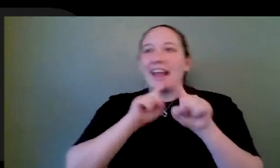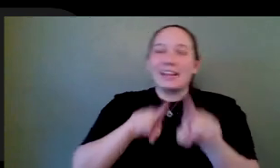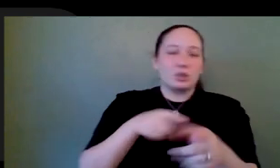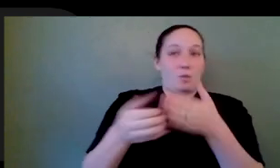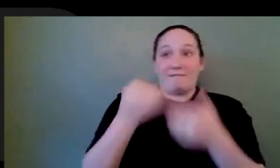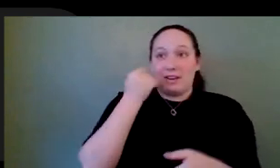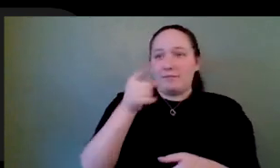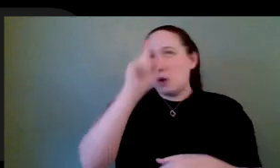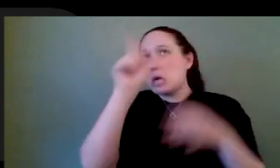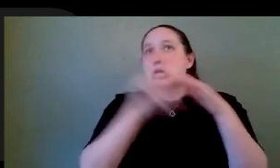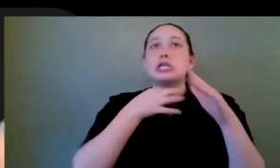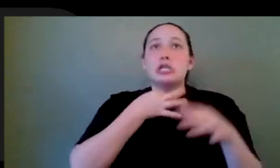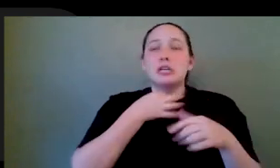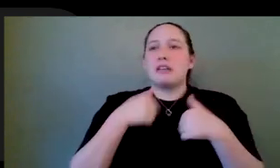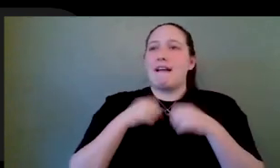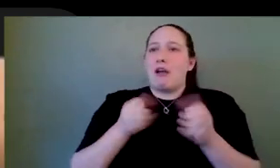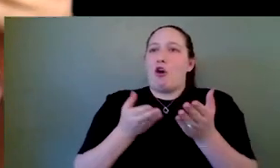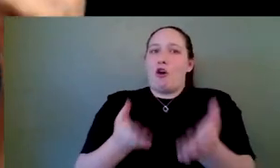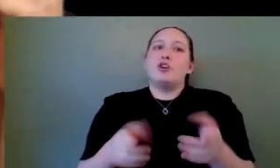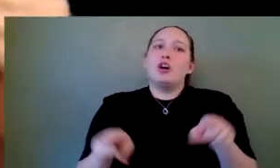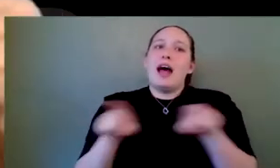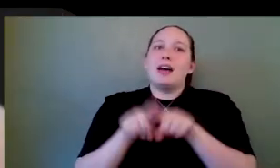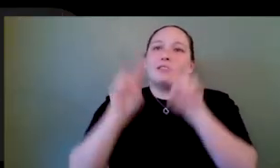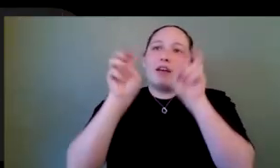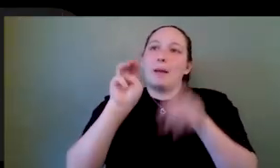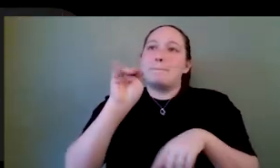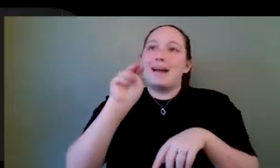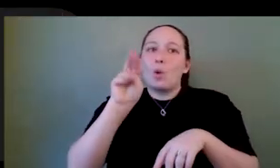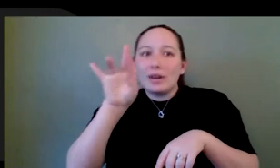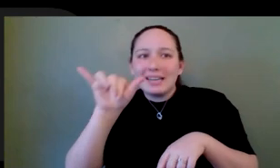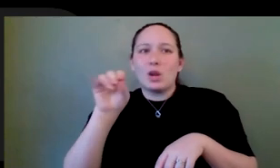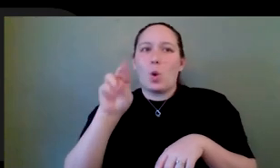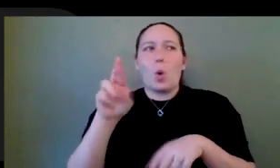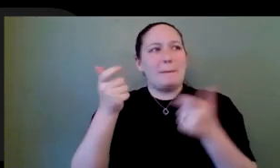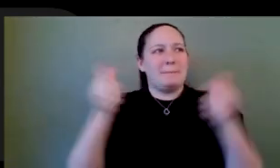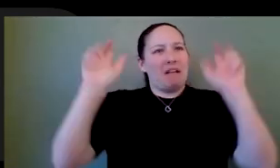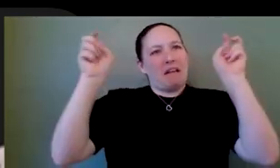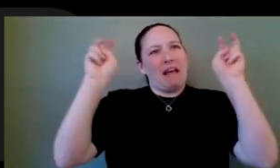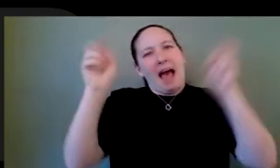minority or a big athlete type person who found his way into the game industry, what that must